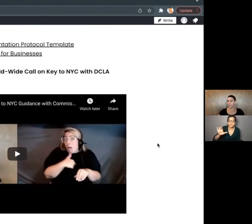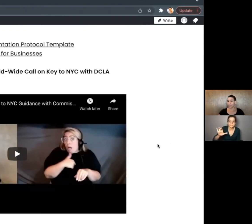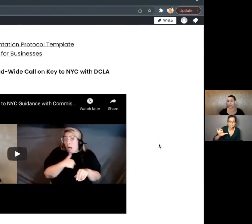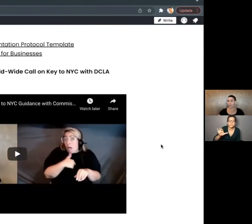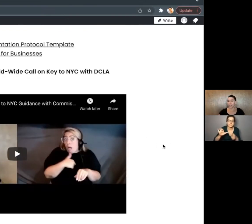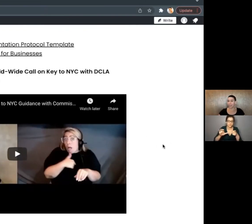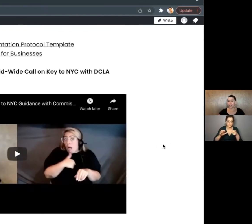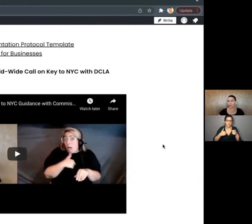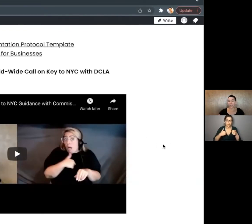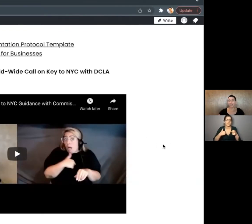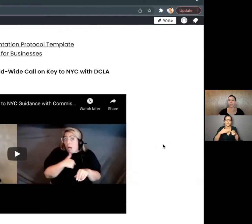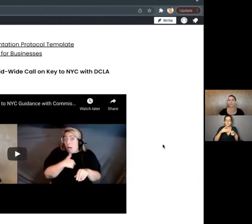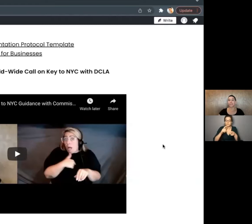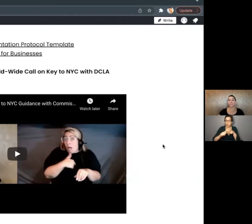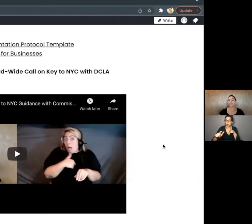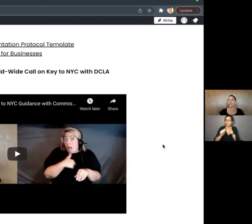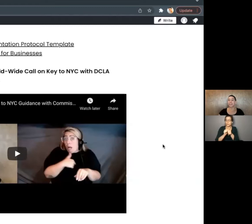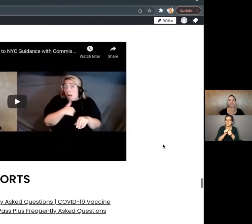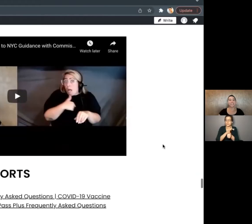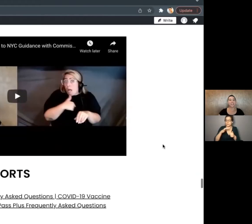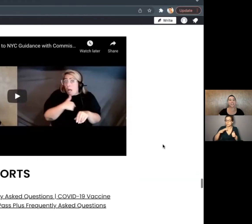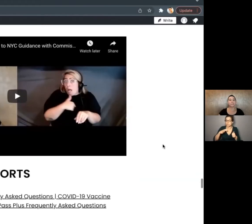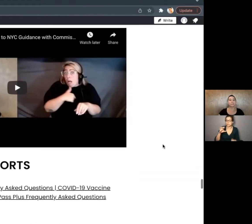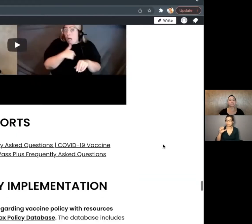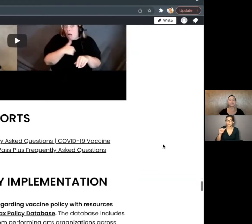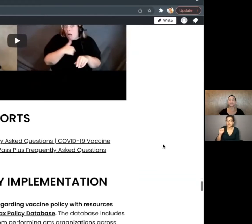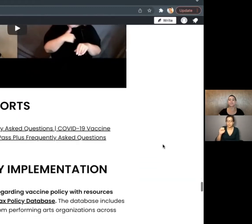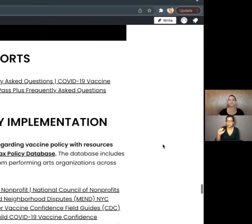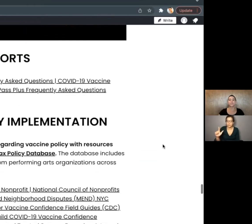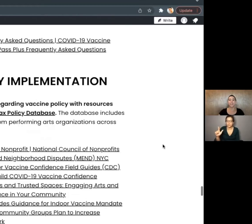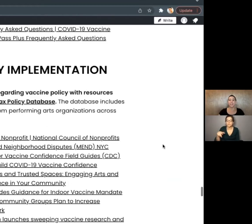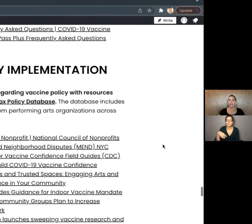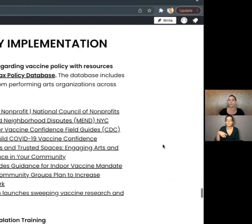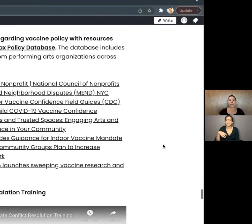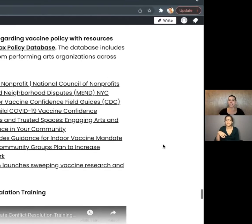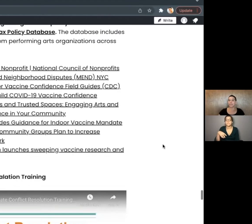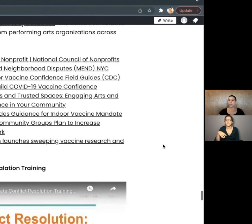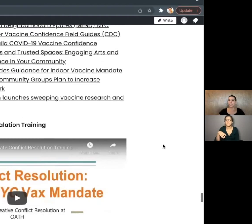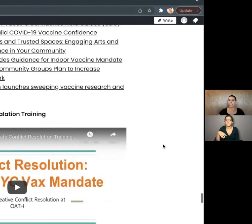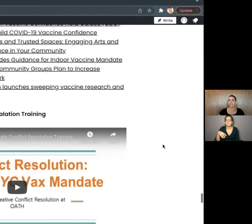a Key to NYC call with Commissioner Ca